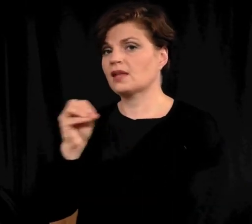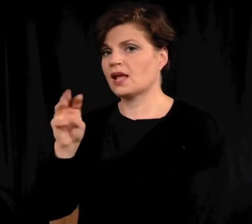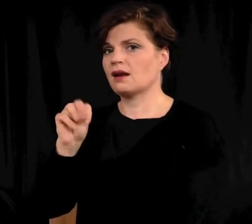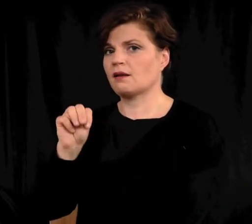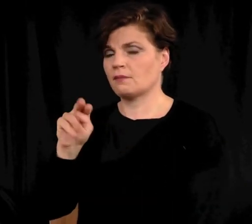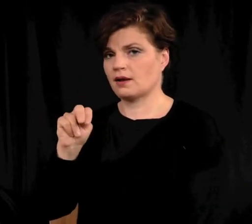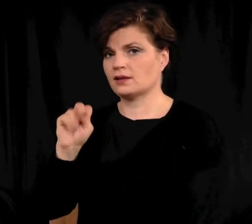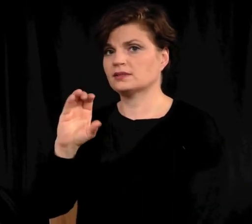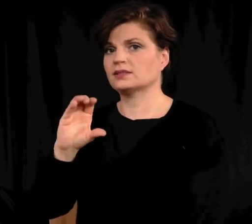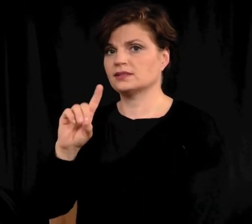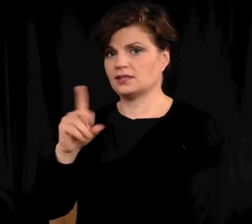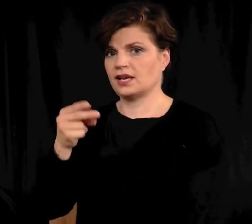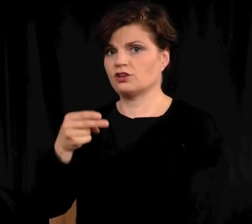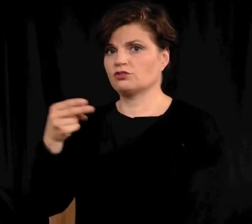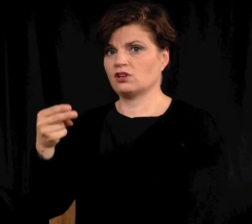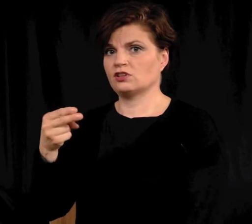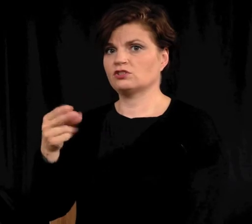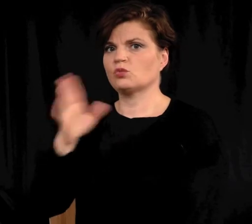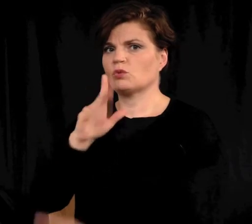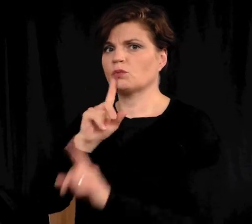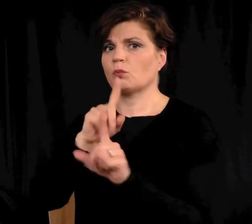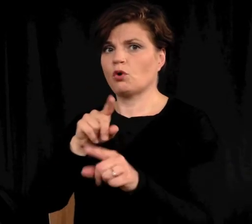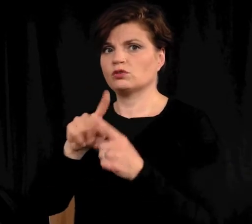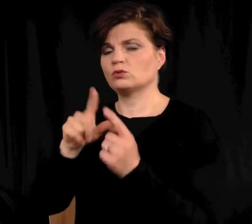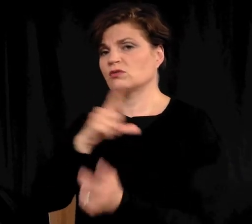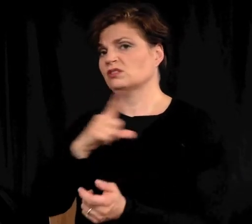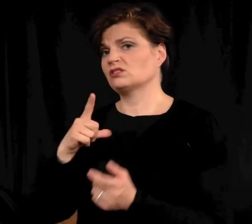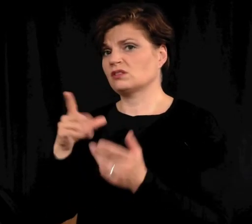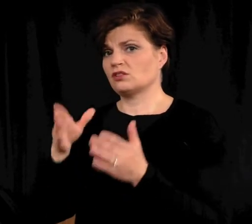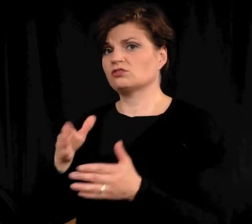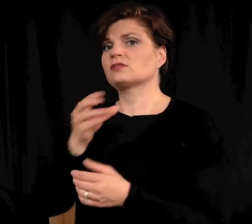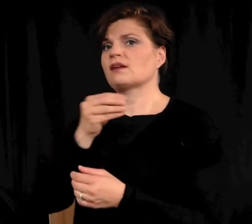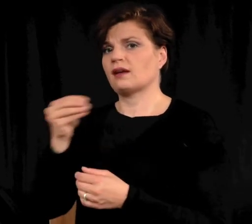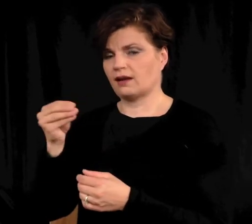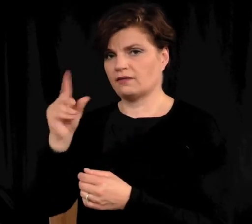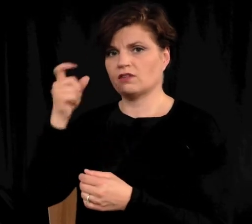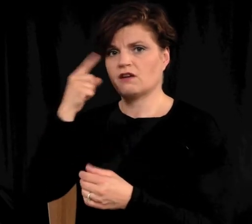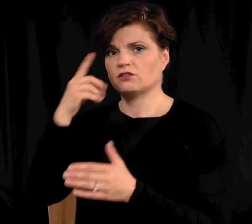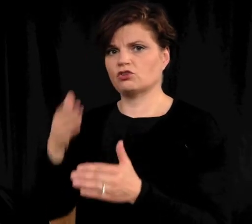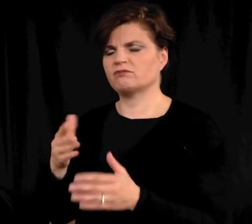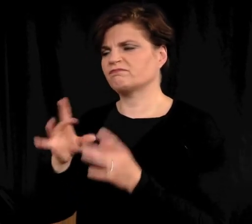and MNCDHH will report to to Legislators and the Governor on